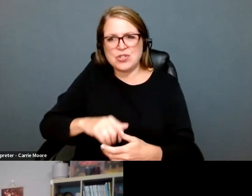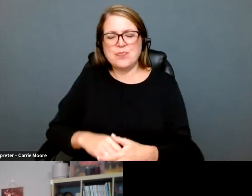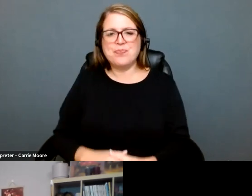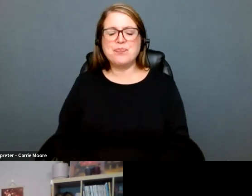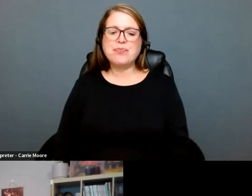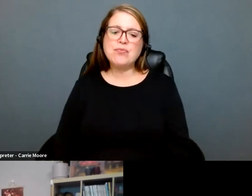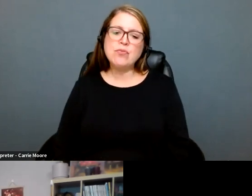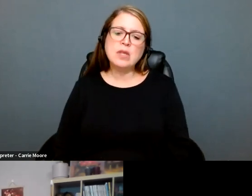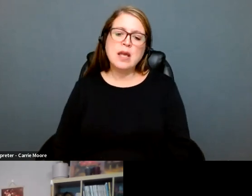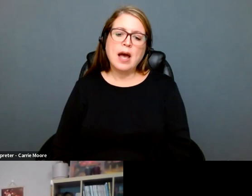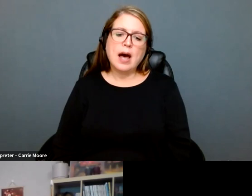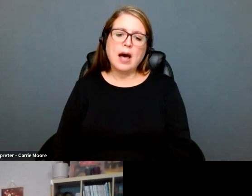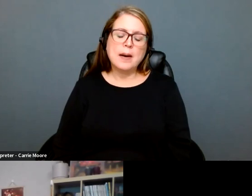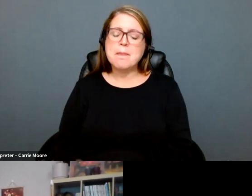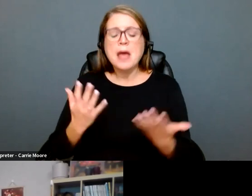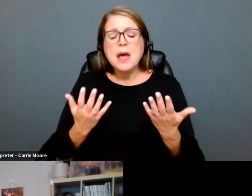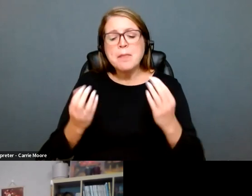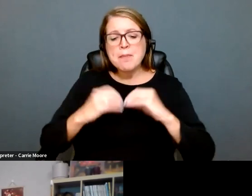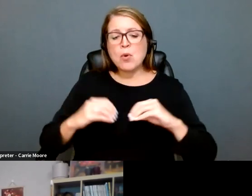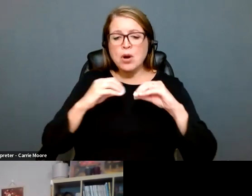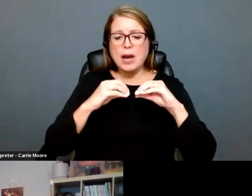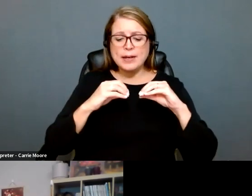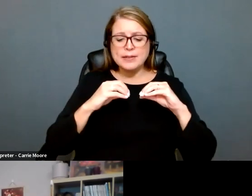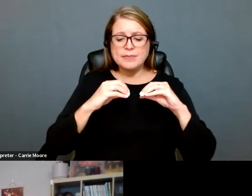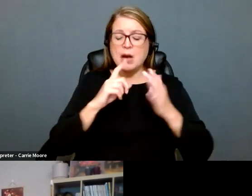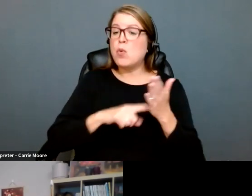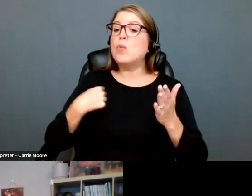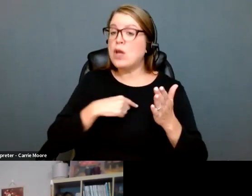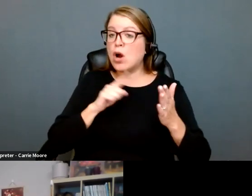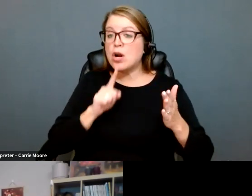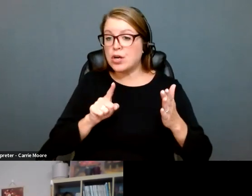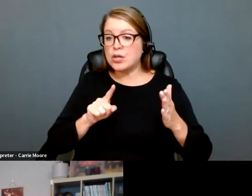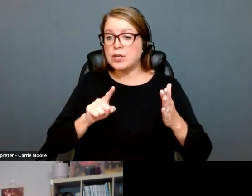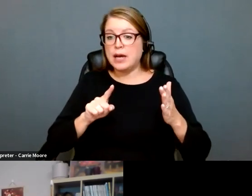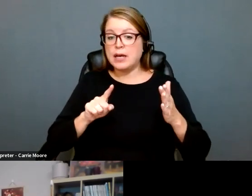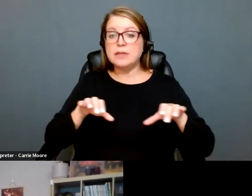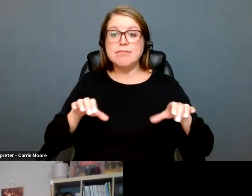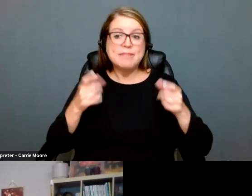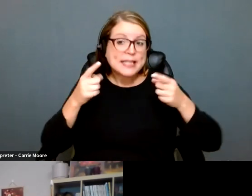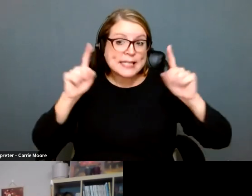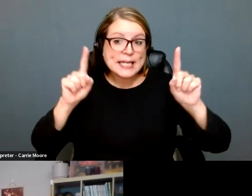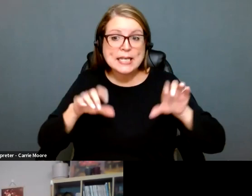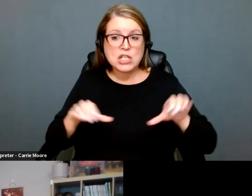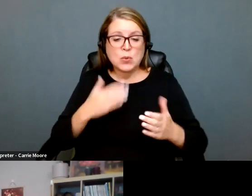years. So that's the one, you know, the one sort of affirmative thing that we're doing. Couple of reactive things that